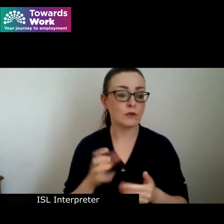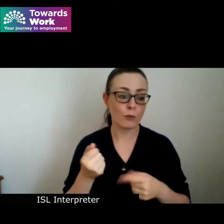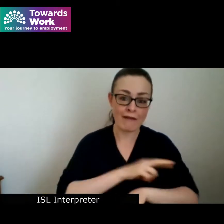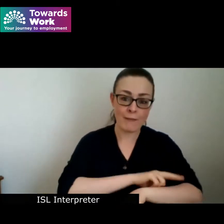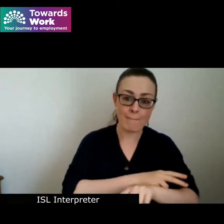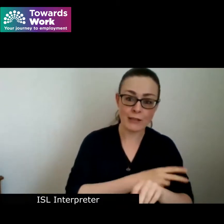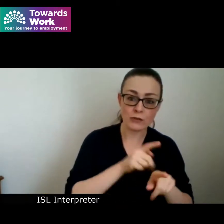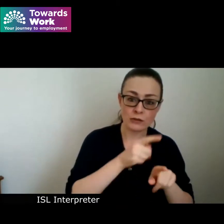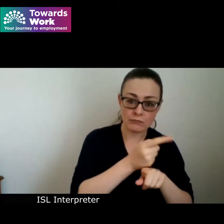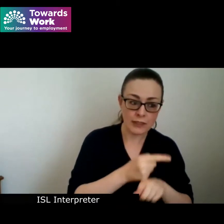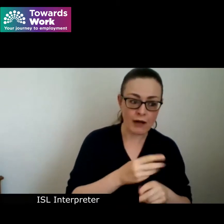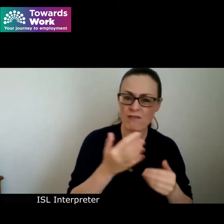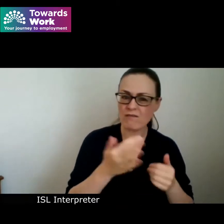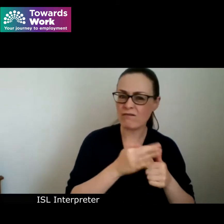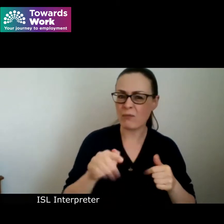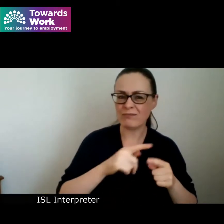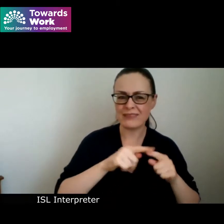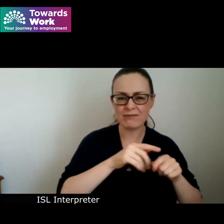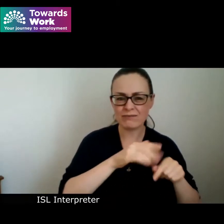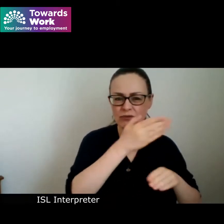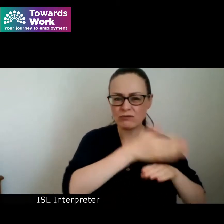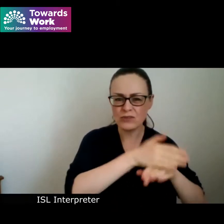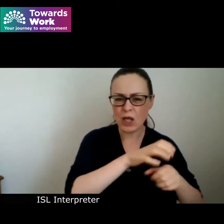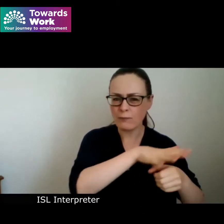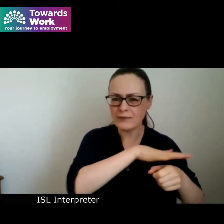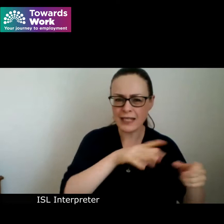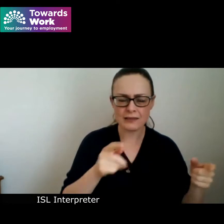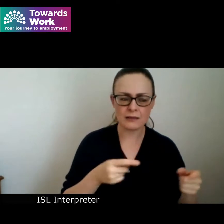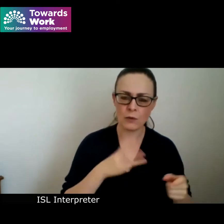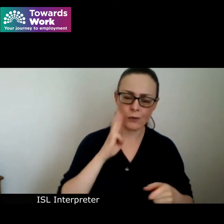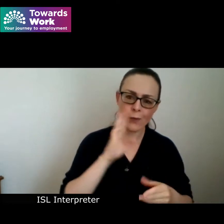number of sectors who are willing to help and support individuals on their journey.